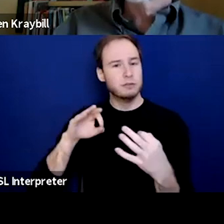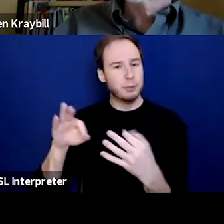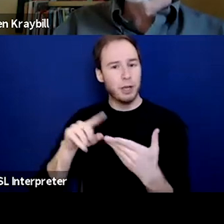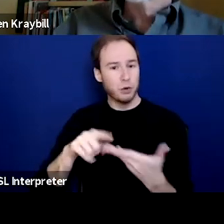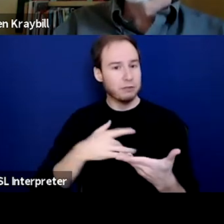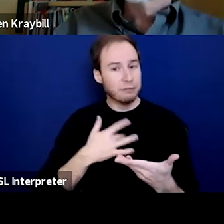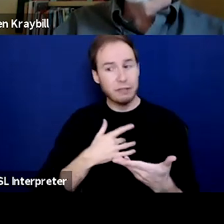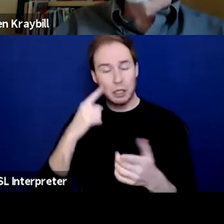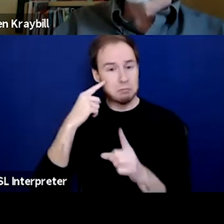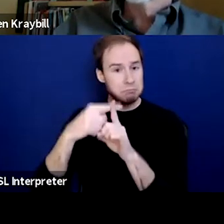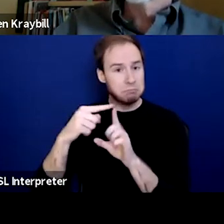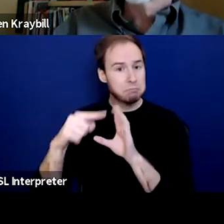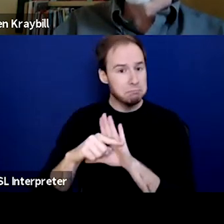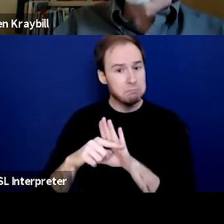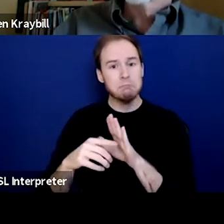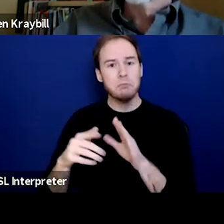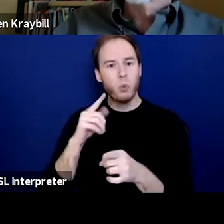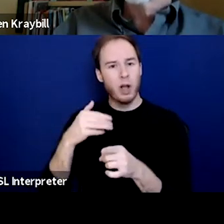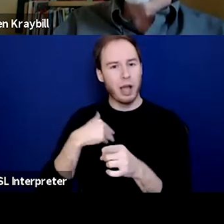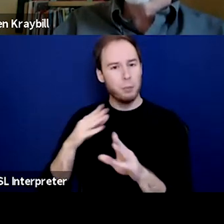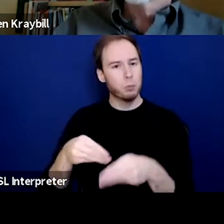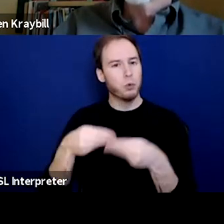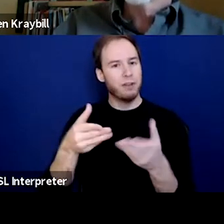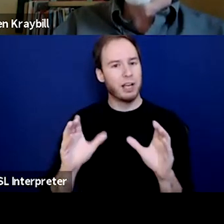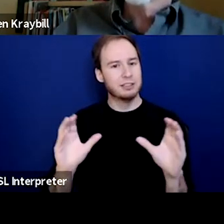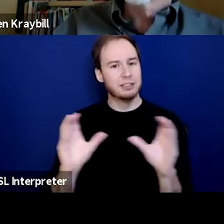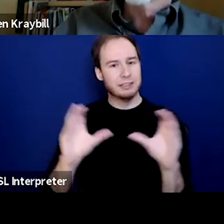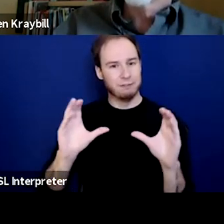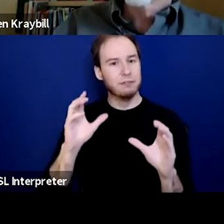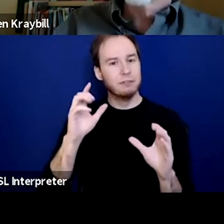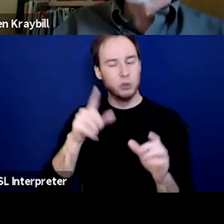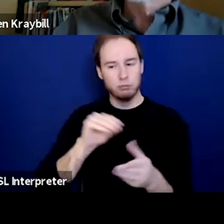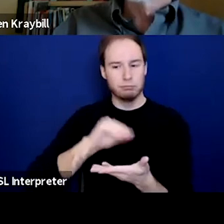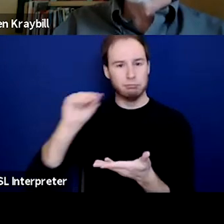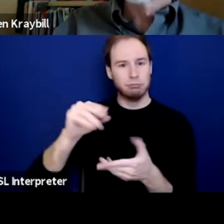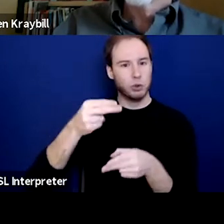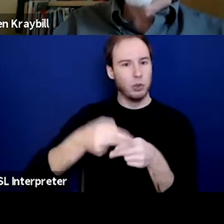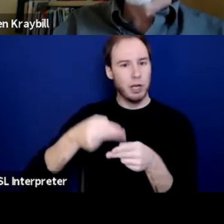you'll be directed to a Certificate of Participation that you can add your name to and print off.